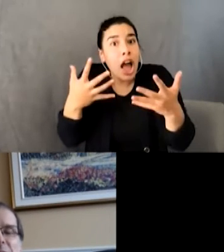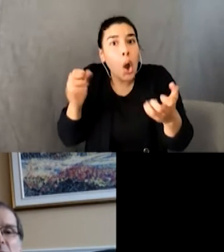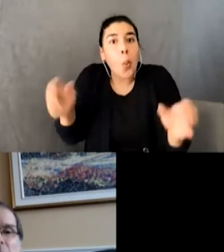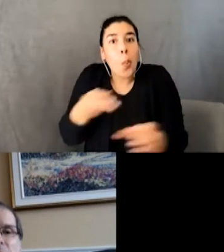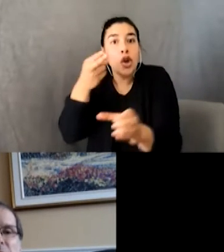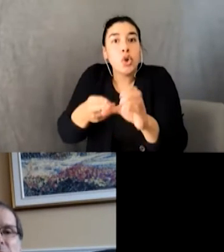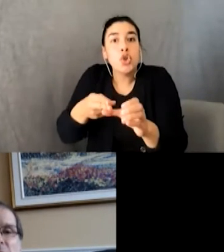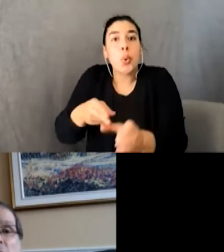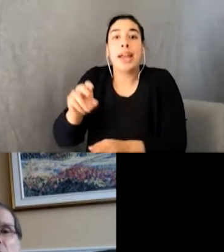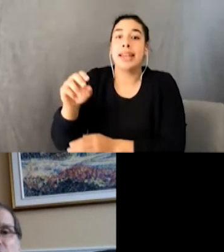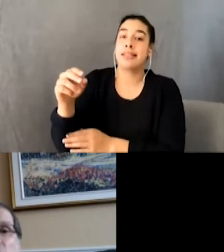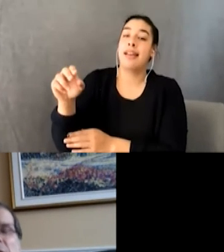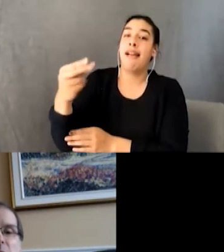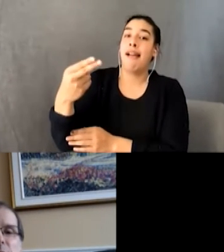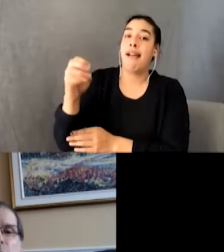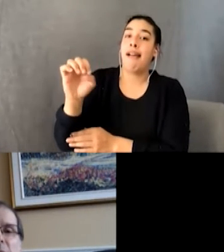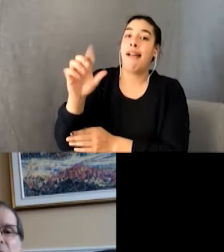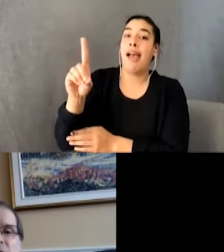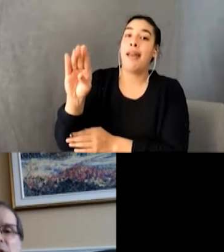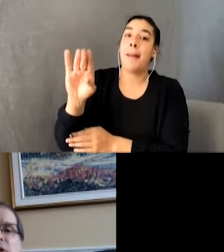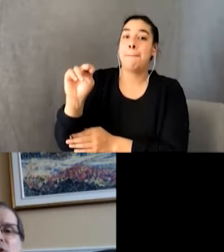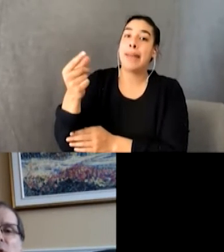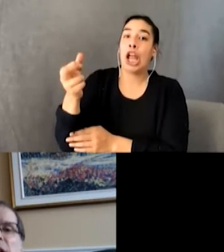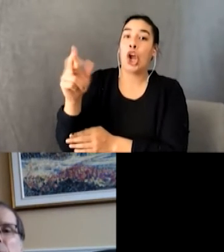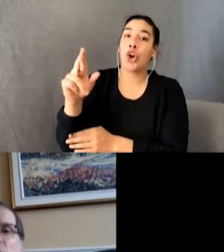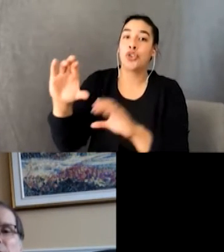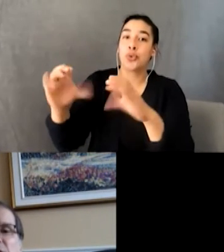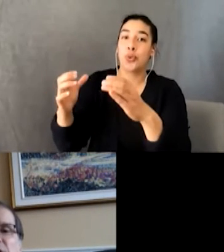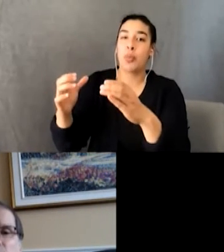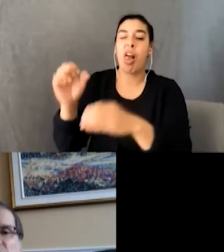I loved. I tried on a few occasions to strike up conversation with them